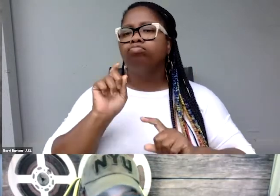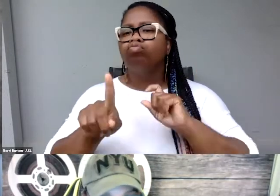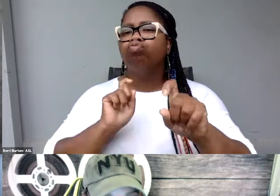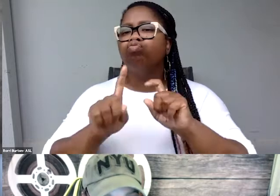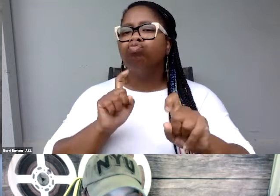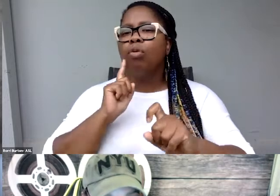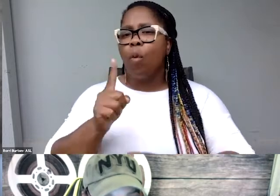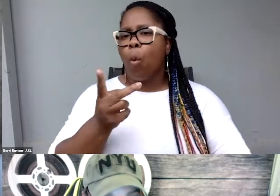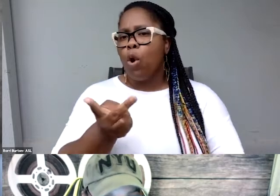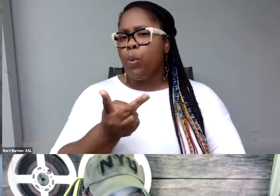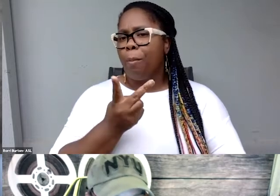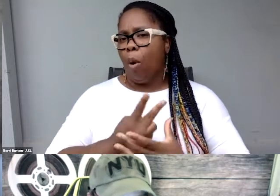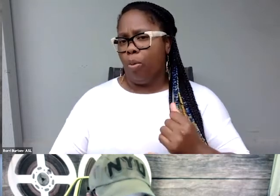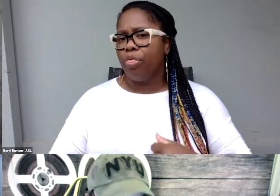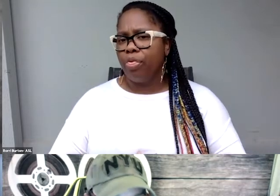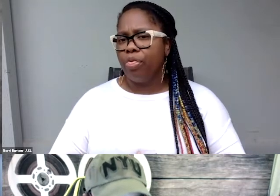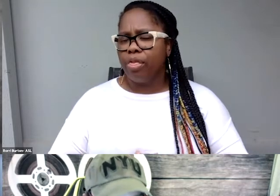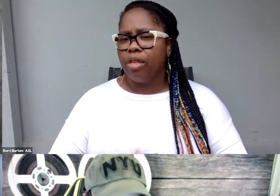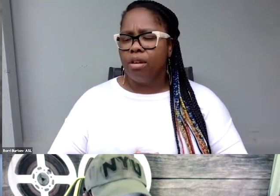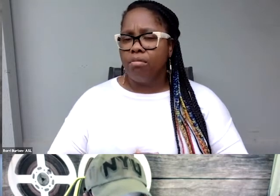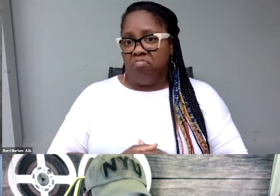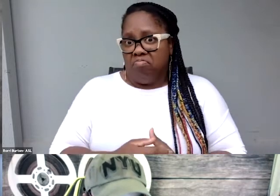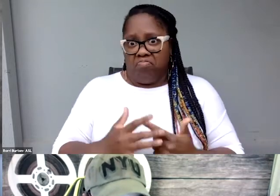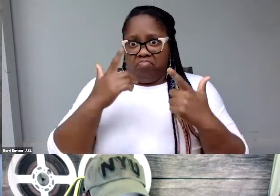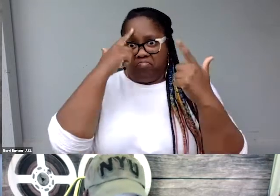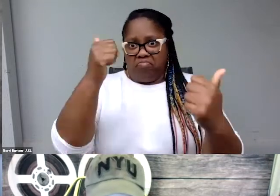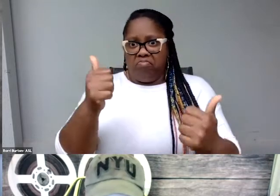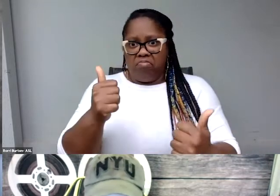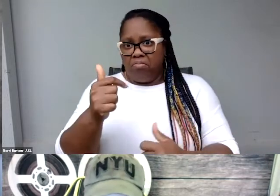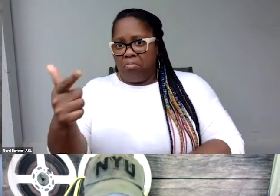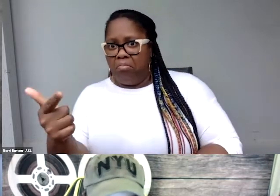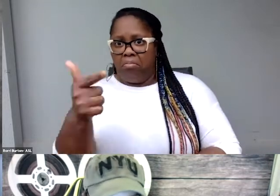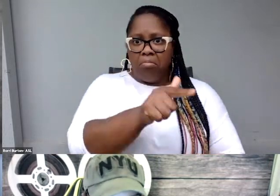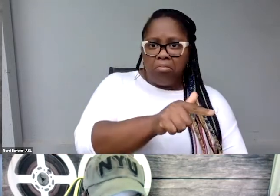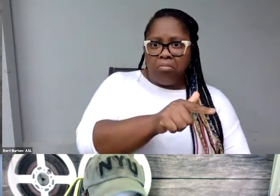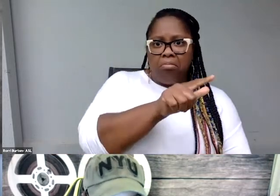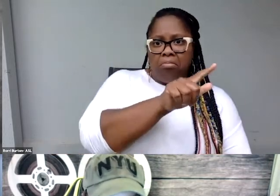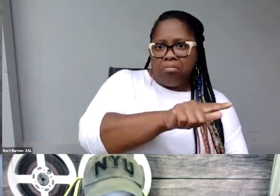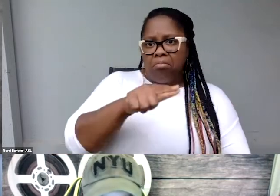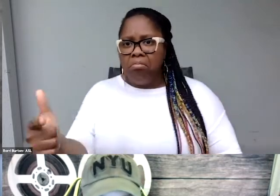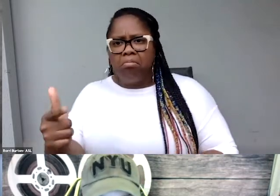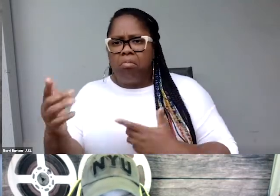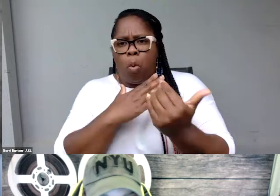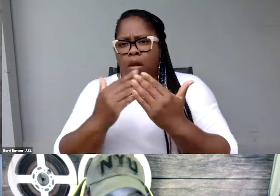of you and whoever would like to answer first, please announce yourself.